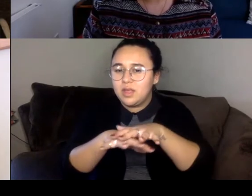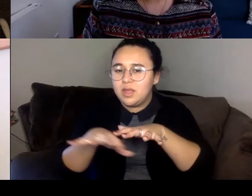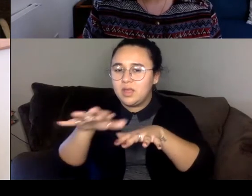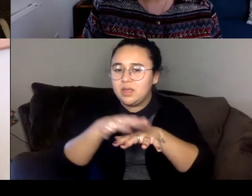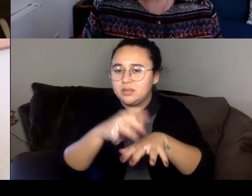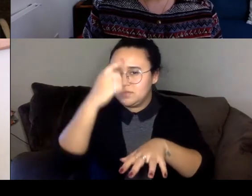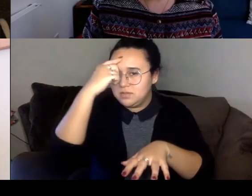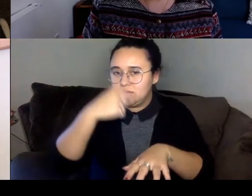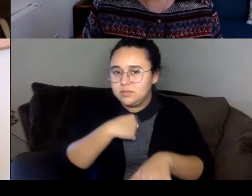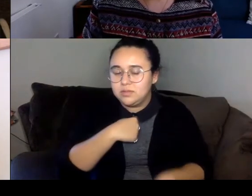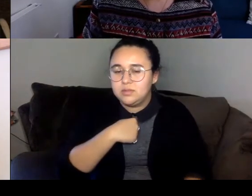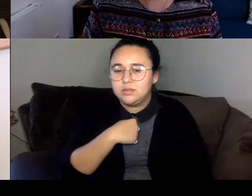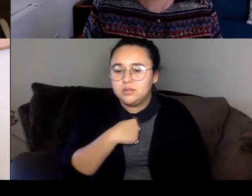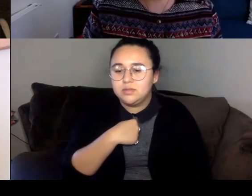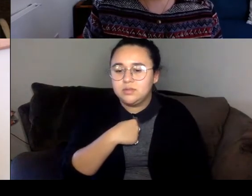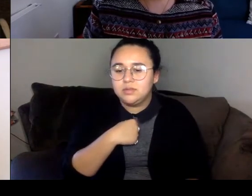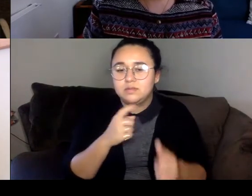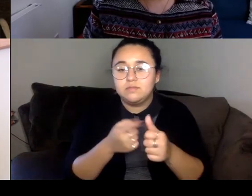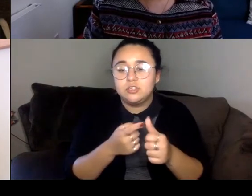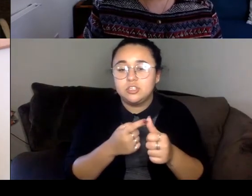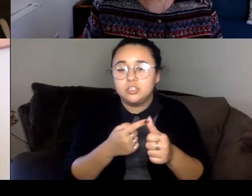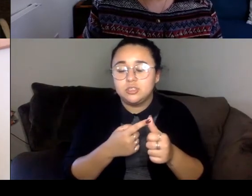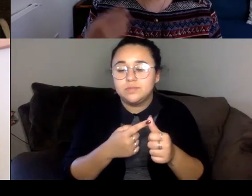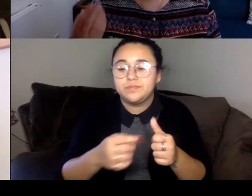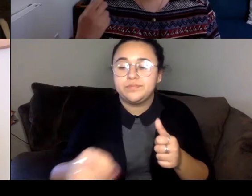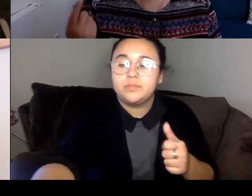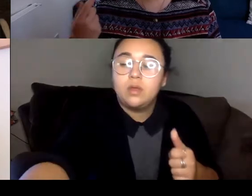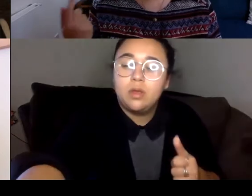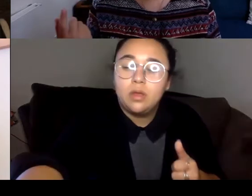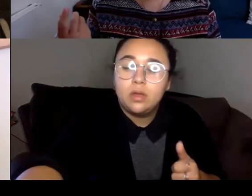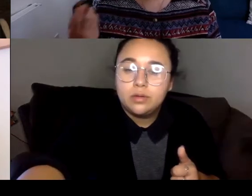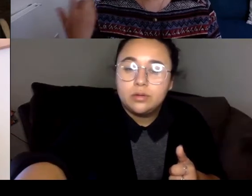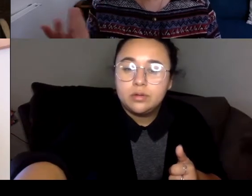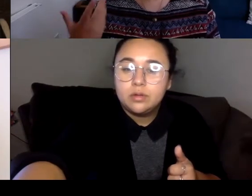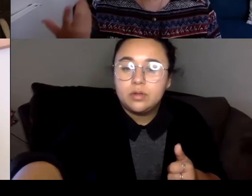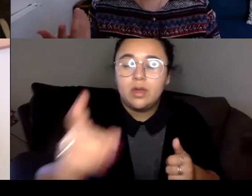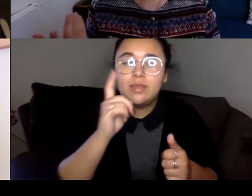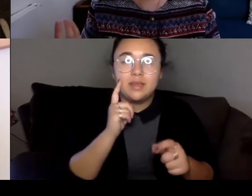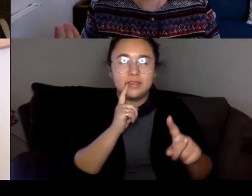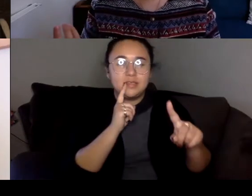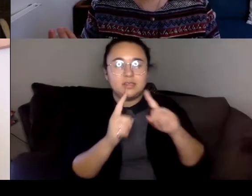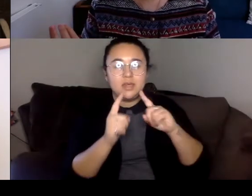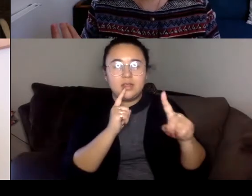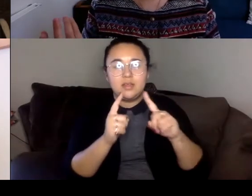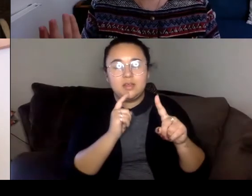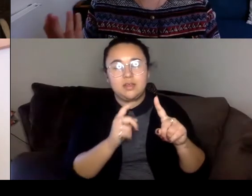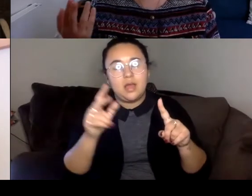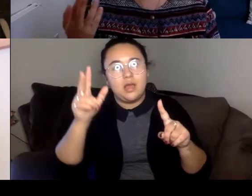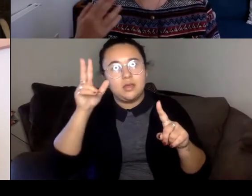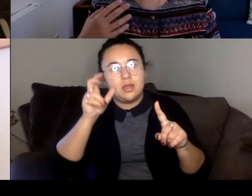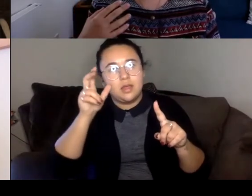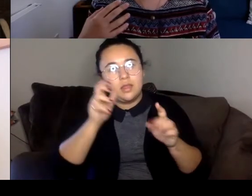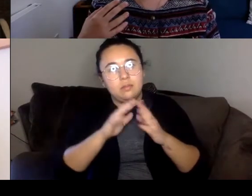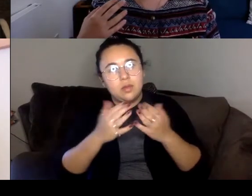First, sometimes, particularly in dialogue I was actually hearing the book in Thai.